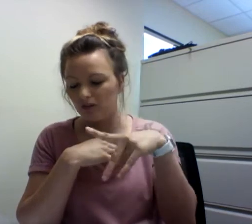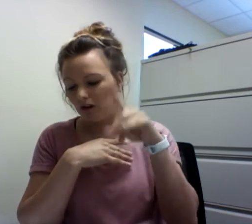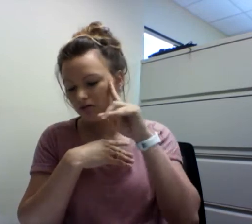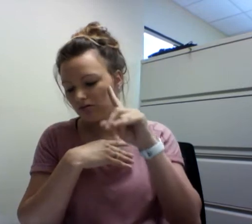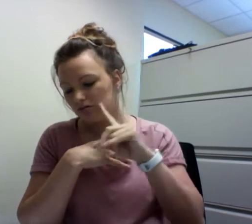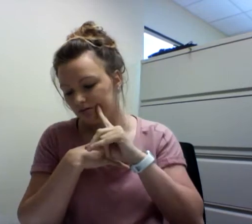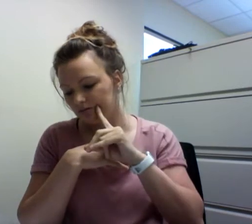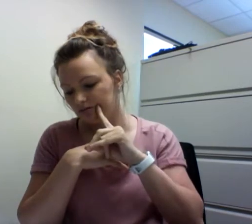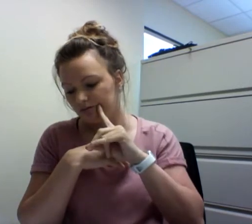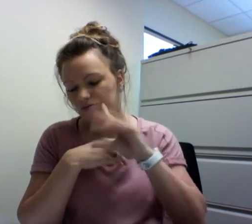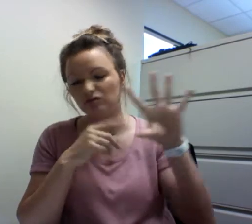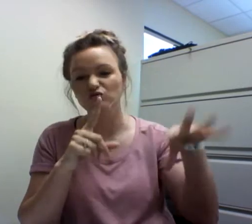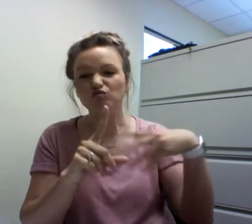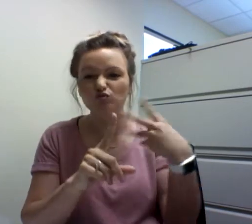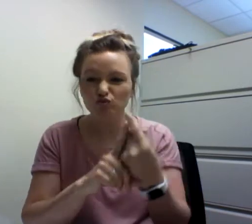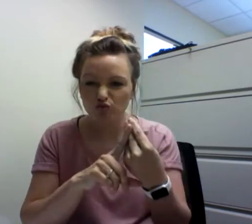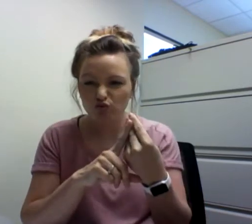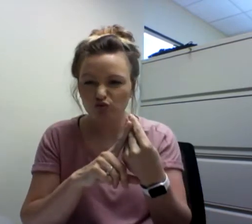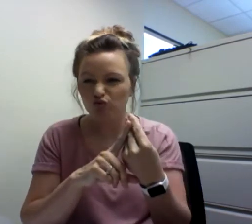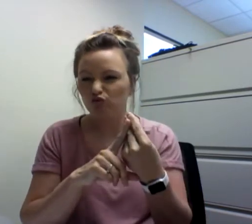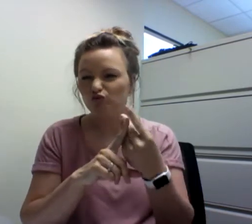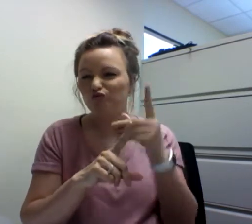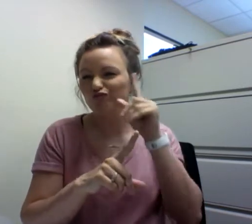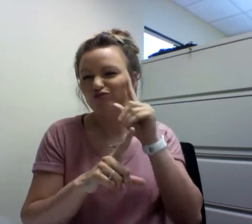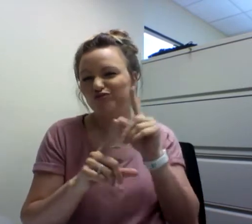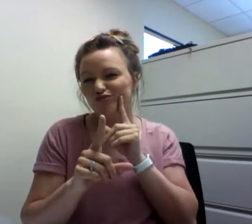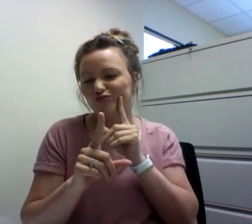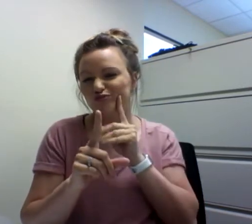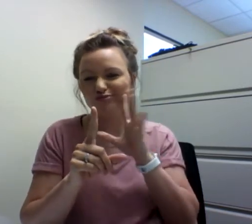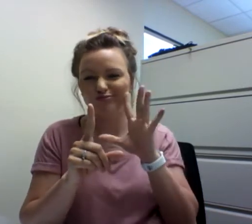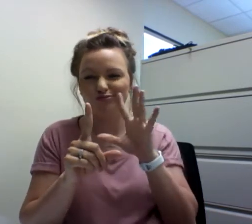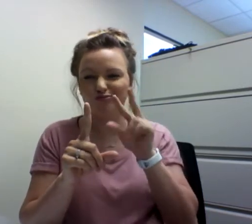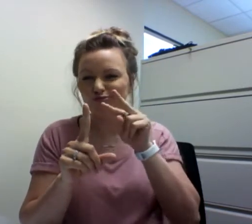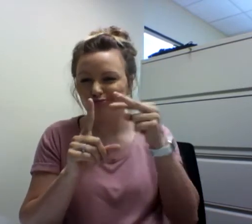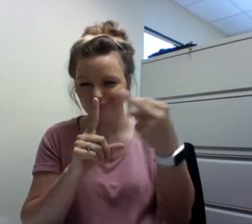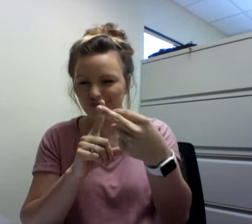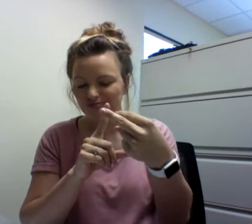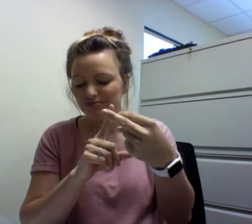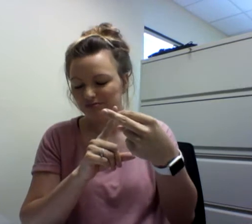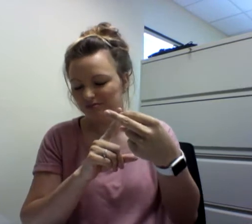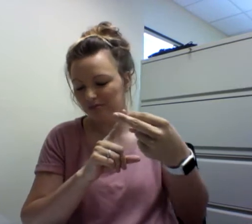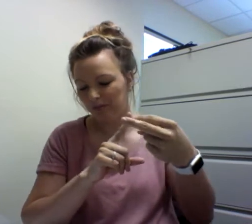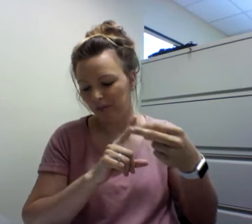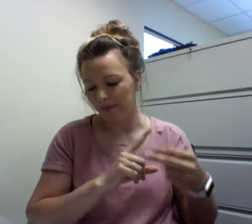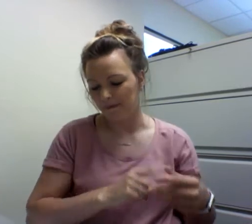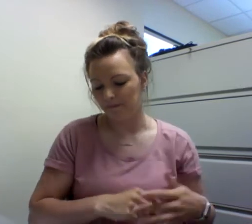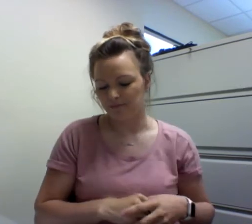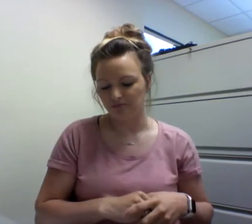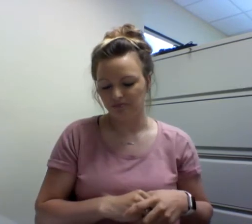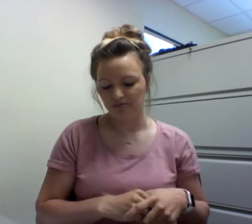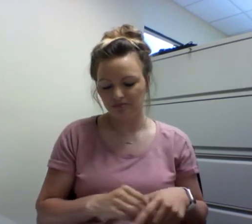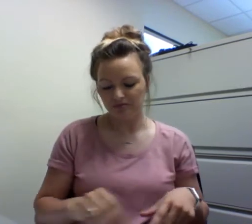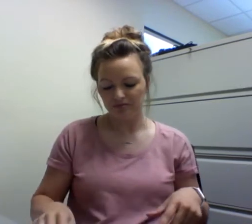He has had time to develop his philosophy and know his presentation on Deaf culture and the Deaf perspective.